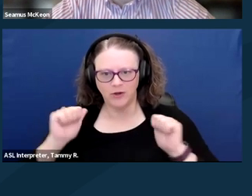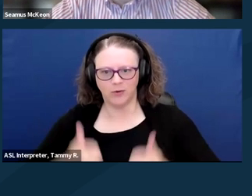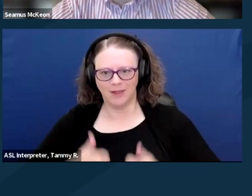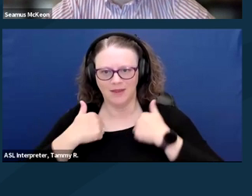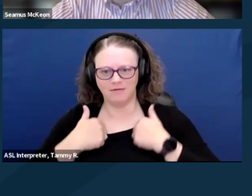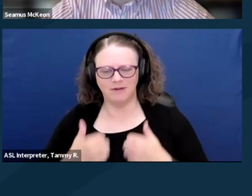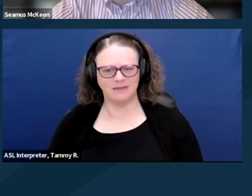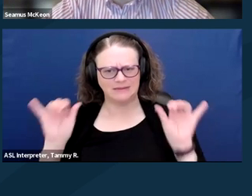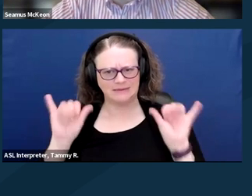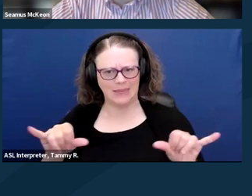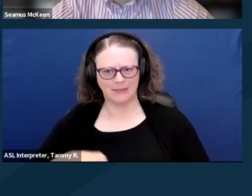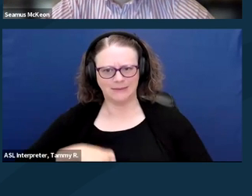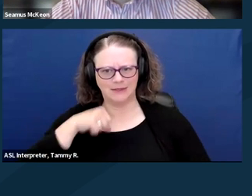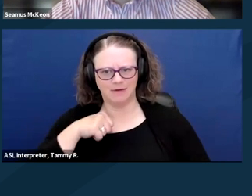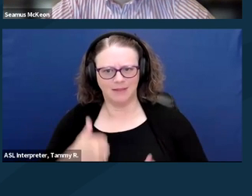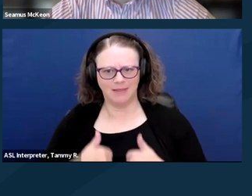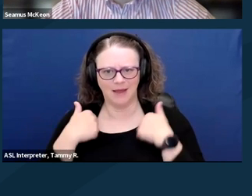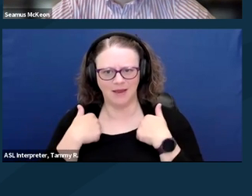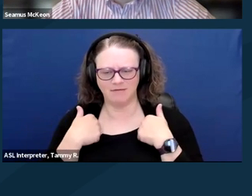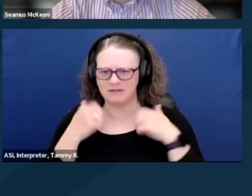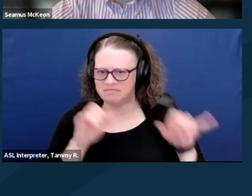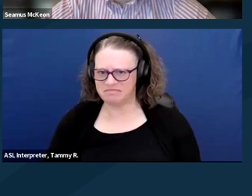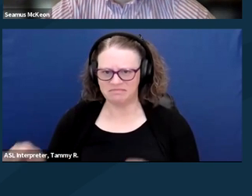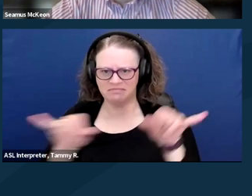that any of the rest of us could expect and hope to live.